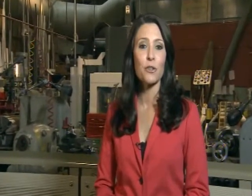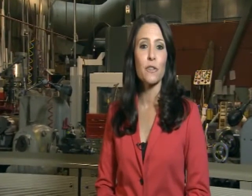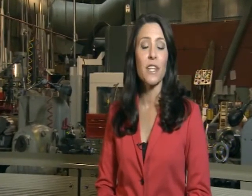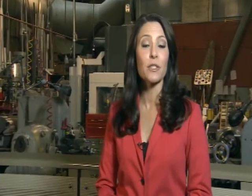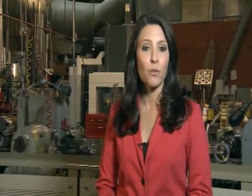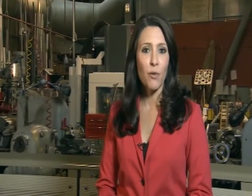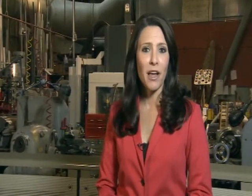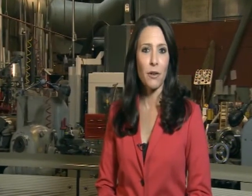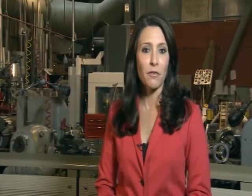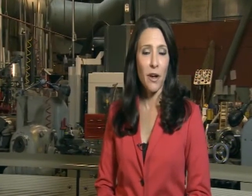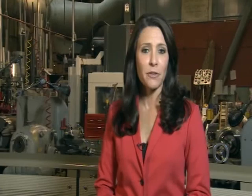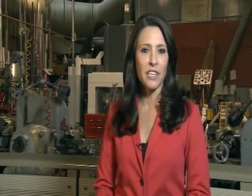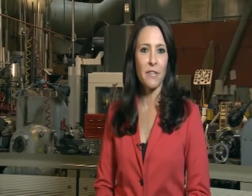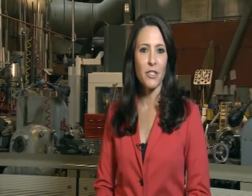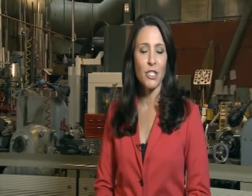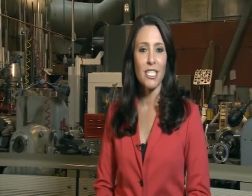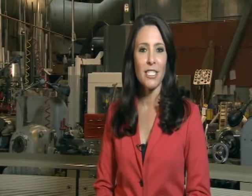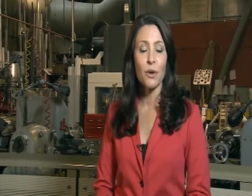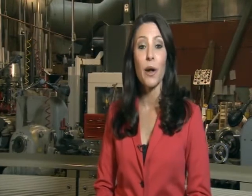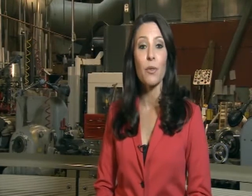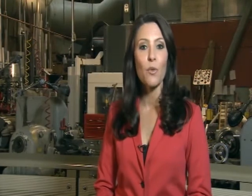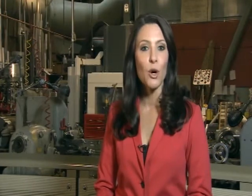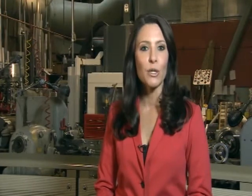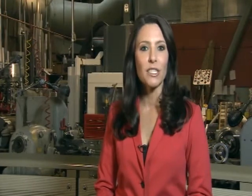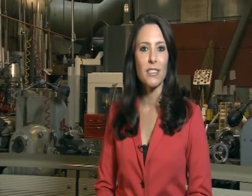serves as a role model for other Deaf agencies around the world.